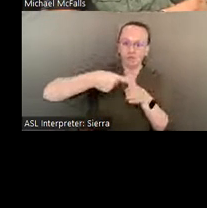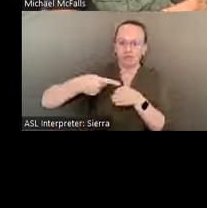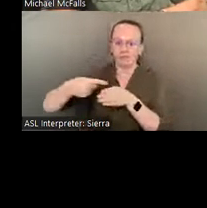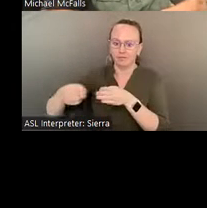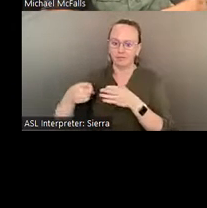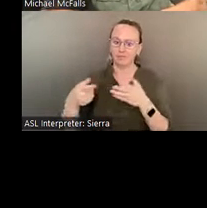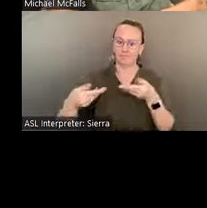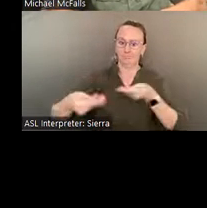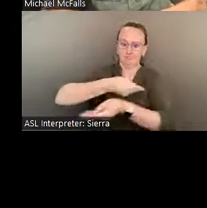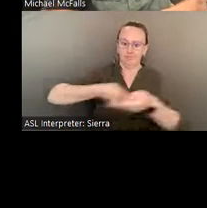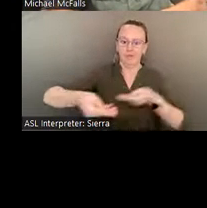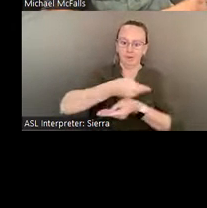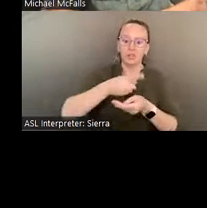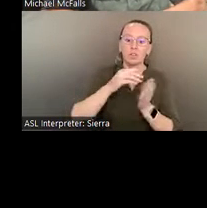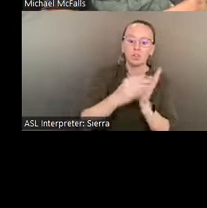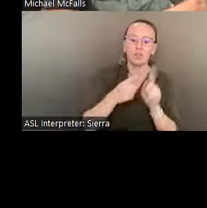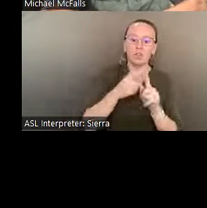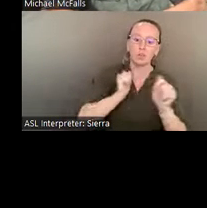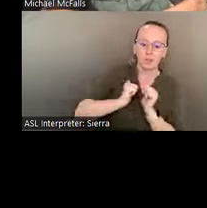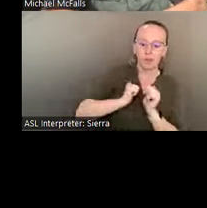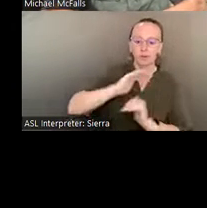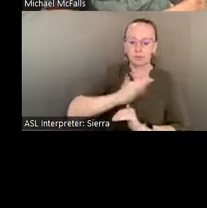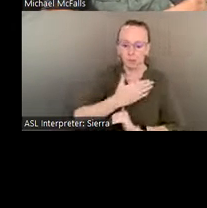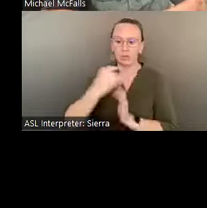and art were working together to produce this opera at the site.